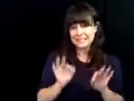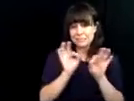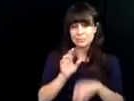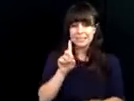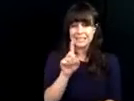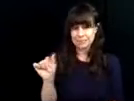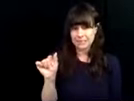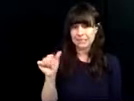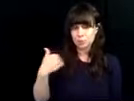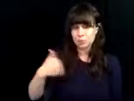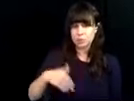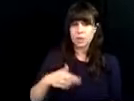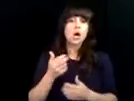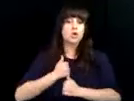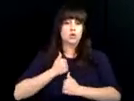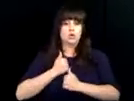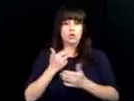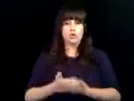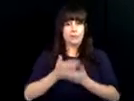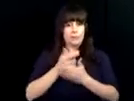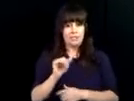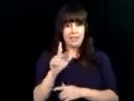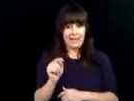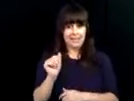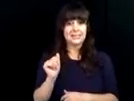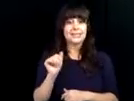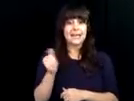soldiers to survive and come home with significant disabilities.